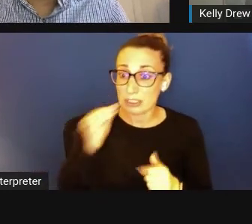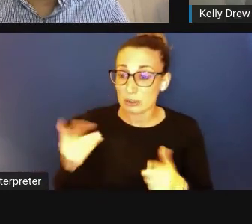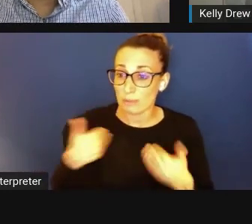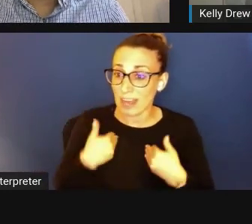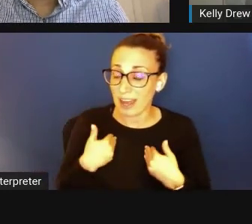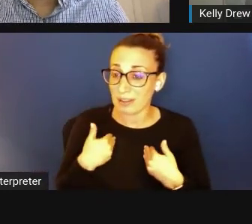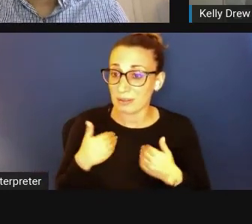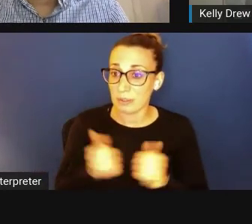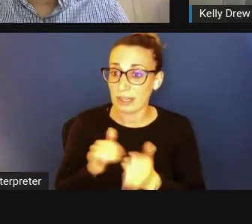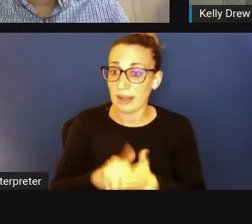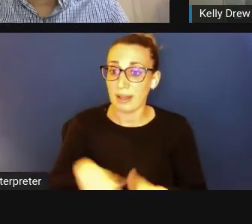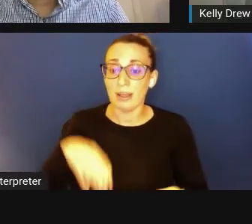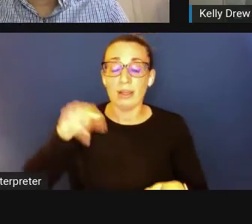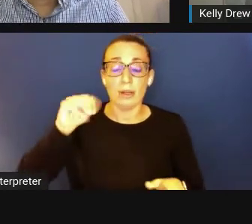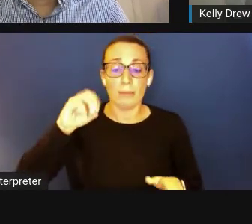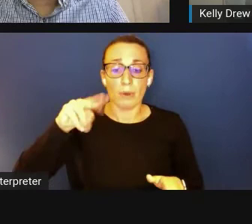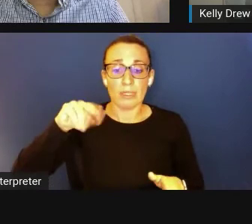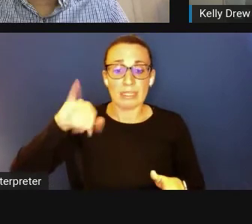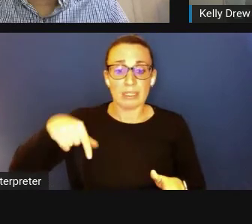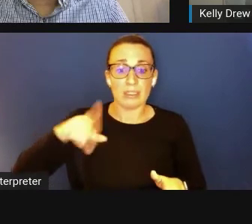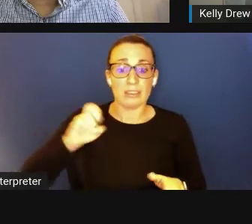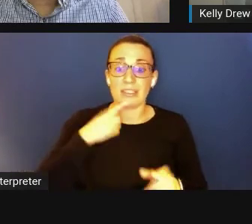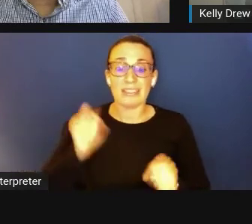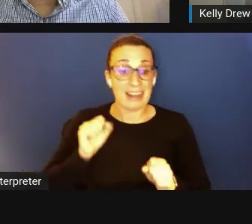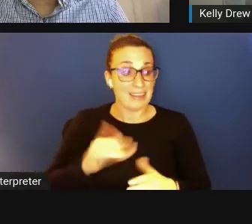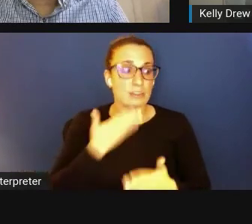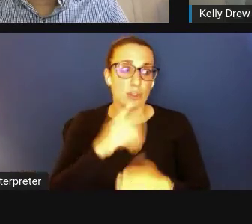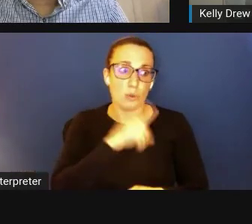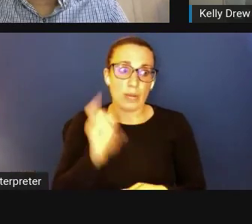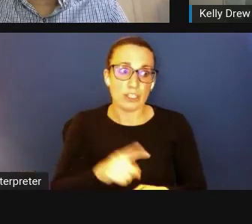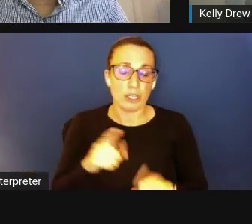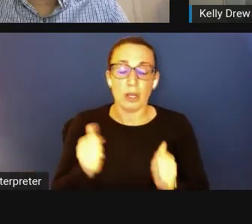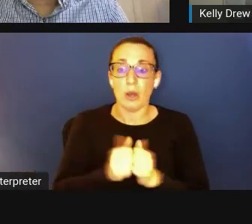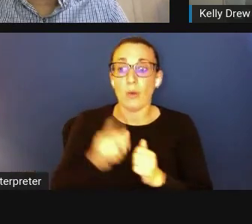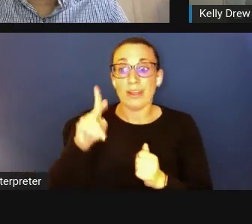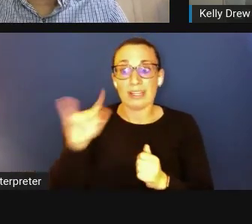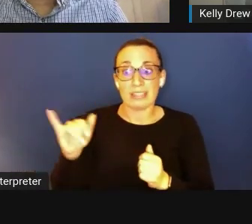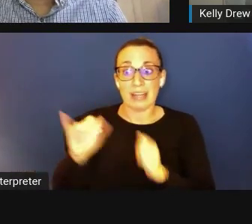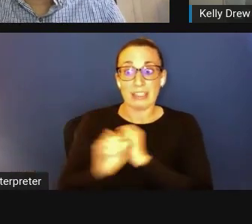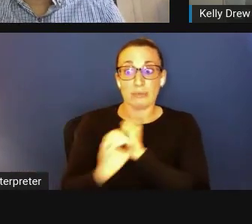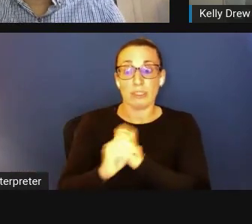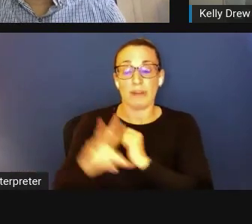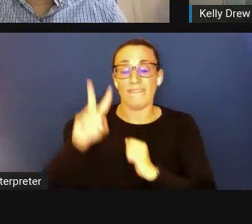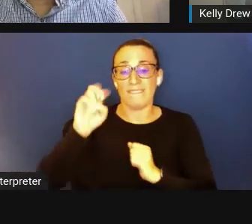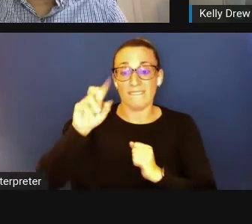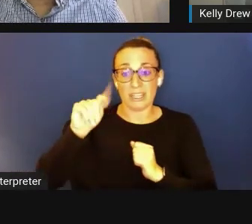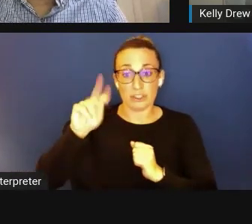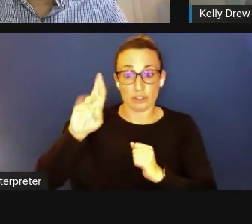Monique Kuykendoll Quarterman: Yes, that's a great question. So with the Kentucky Commercialization Ventures partnership, we engage faculty, staff,